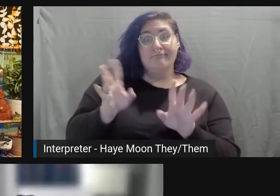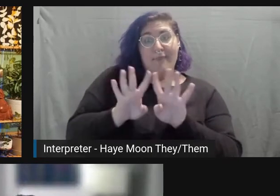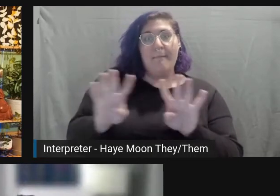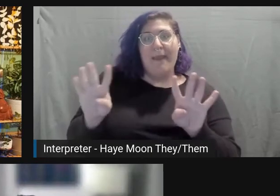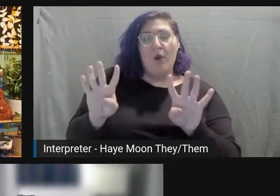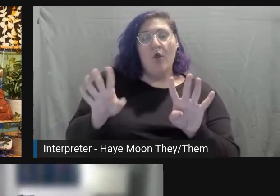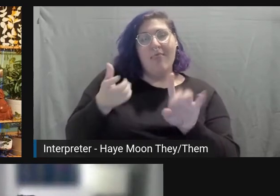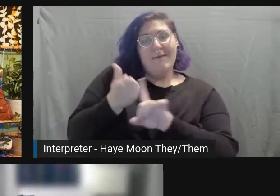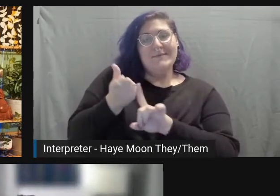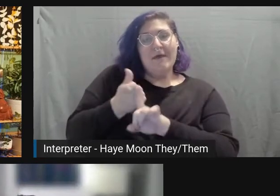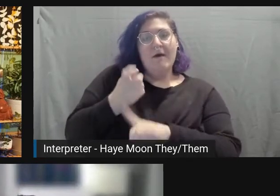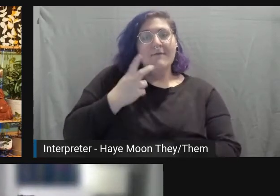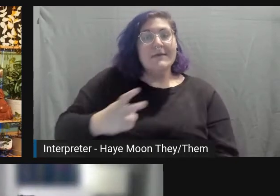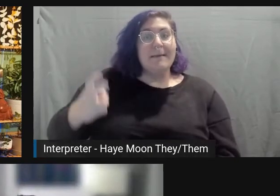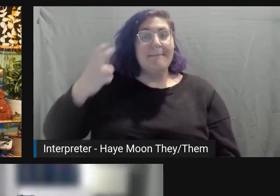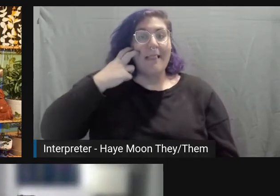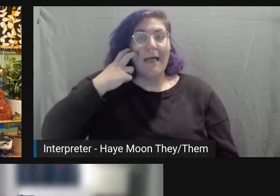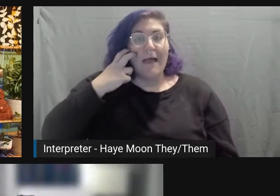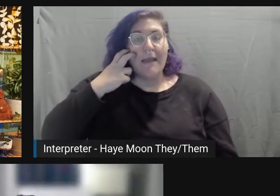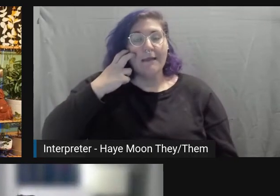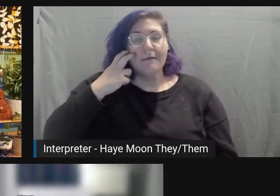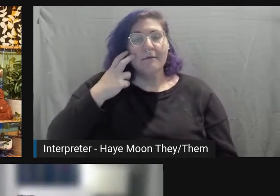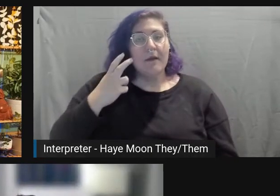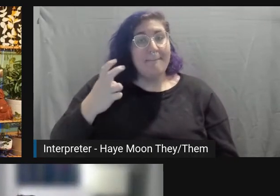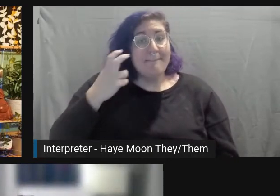and his blindness was the result of violence.